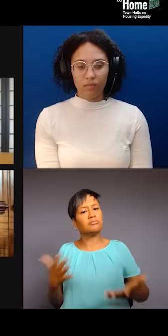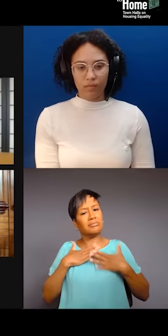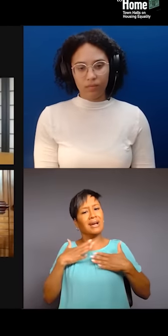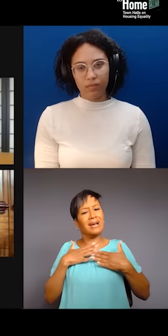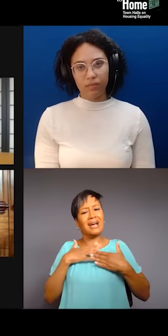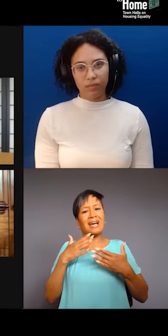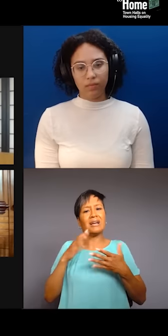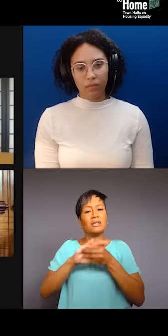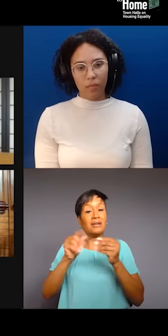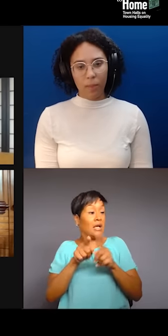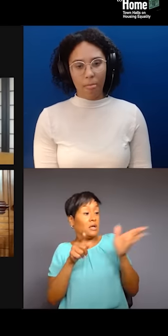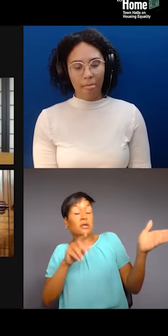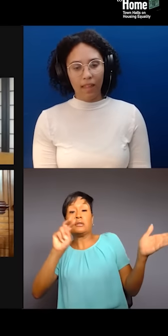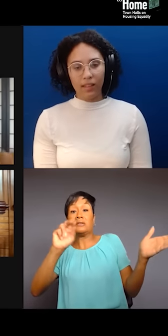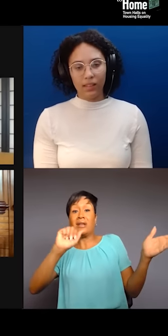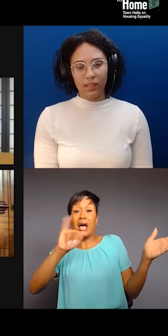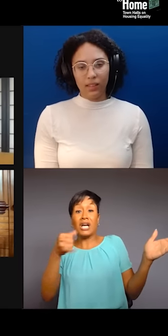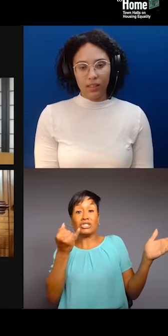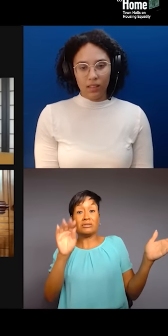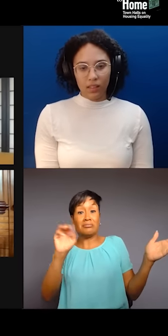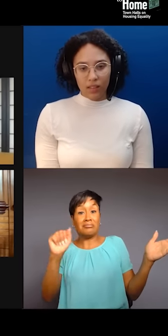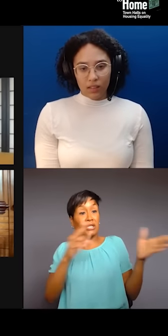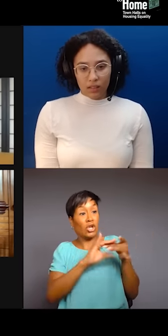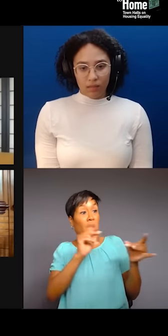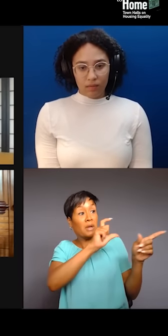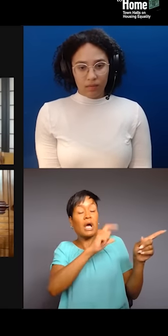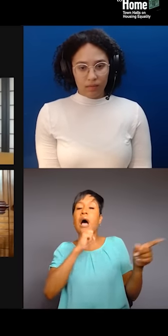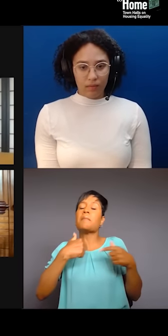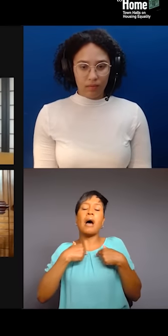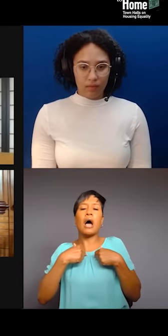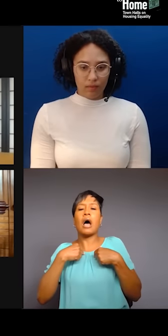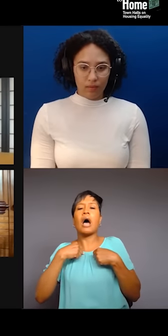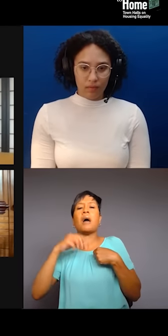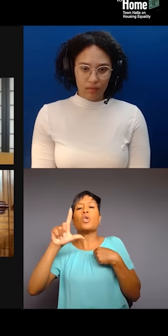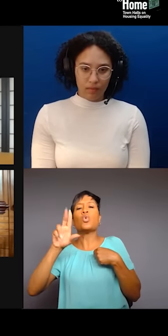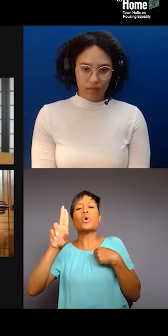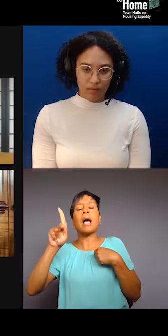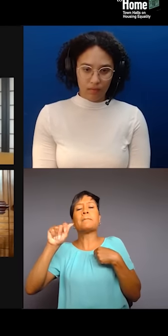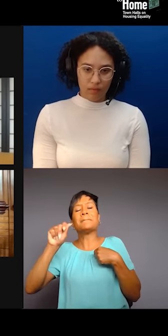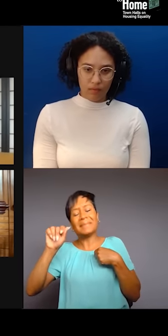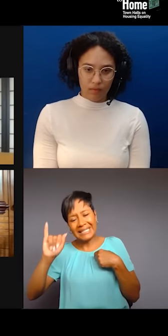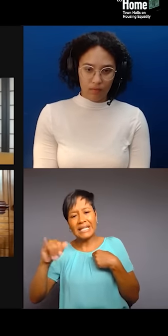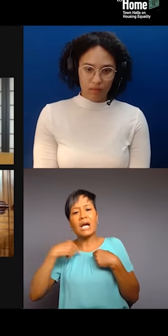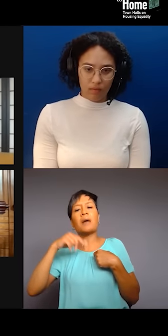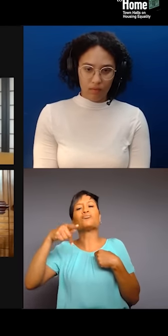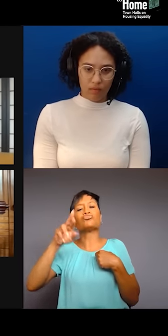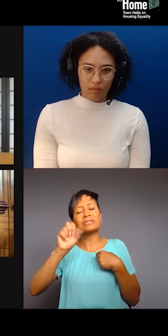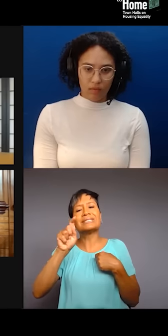I'm a priestess within the Lukumi Yoruba faith emanating from Cuba by way of, obviously,